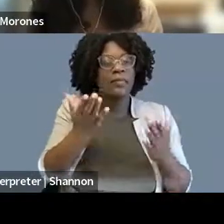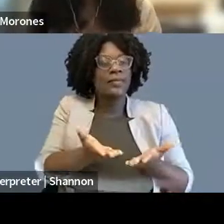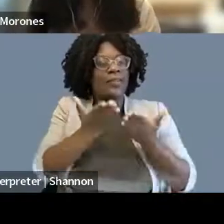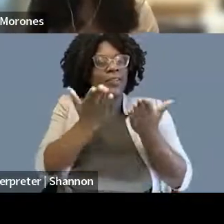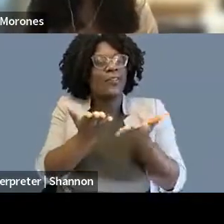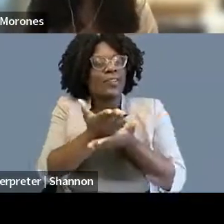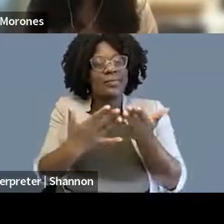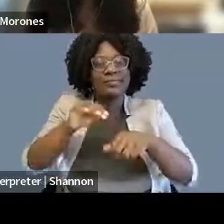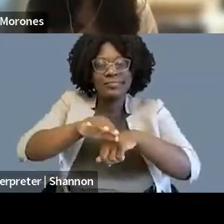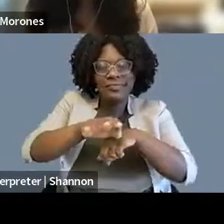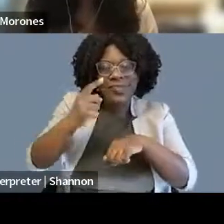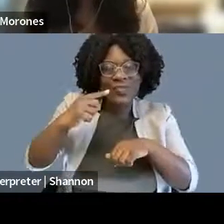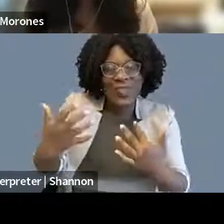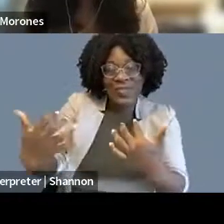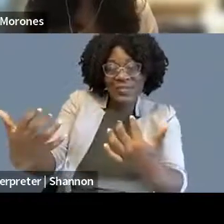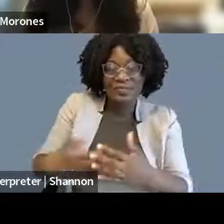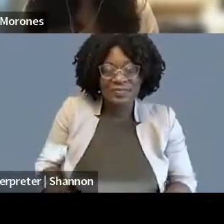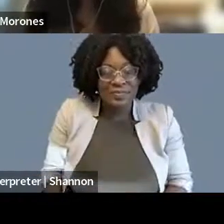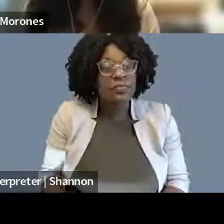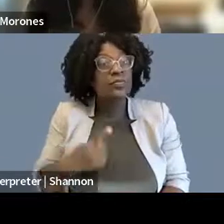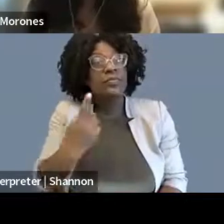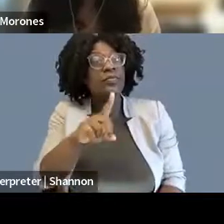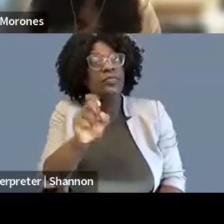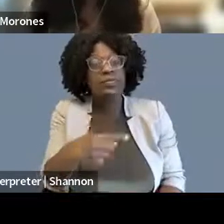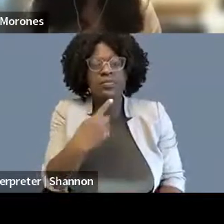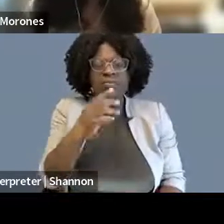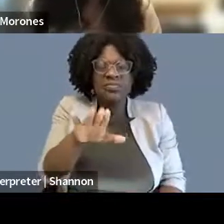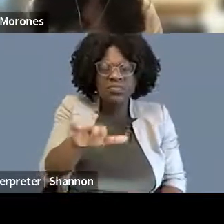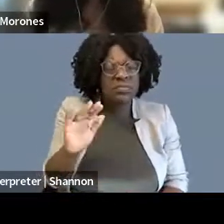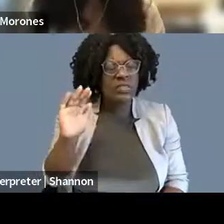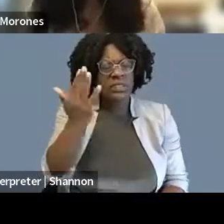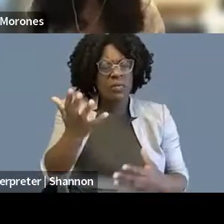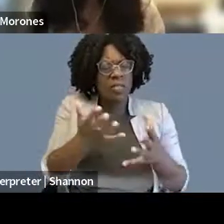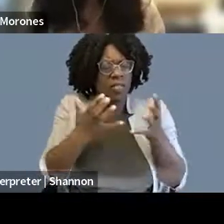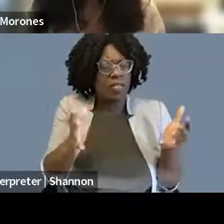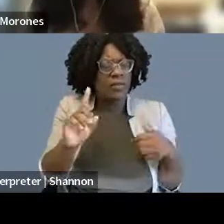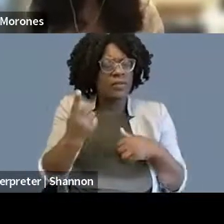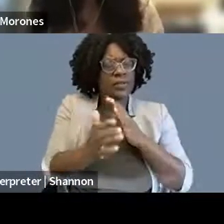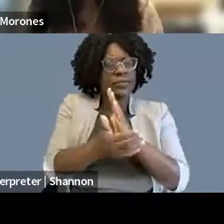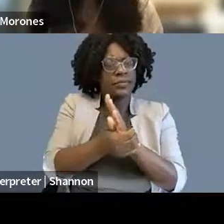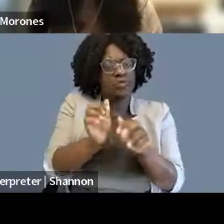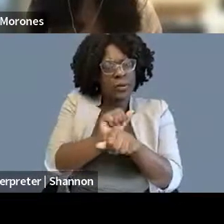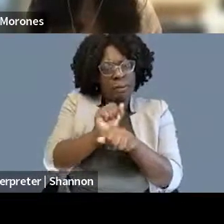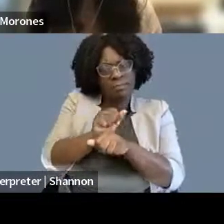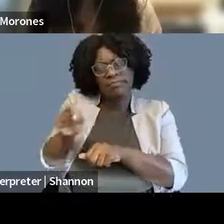So one question that someone asked is, hey there, it seems like there's a lot of First Amendment jobs in the D.C. area, but I'm interested in working